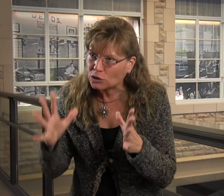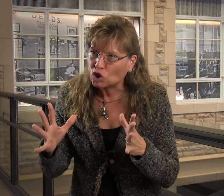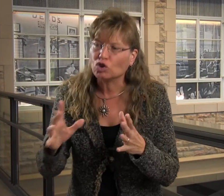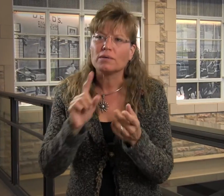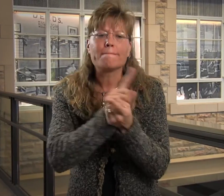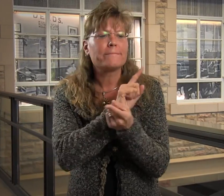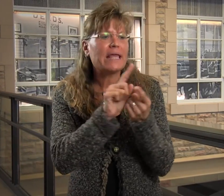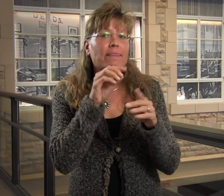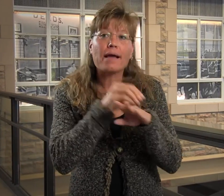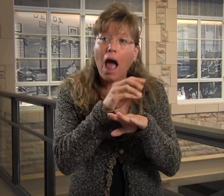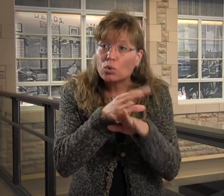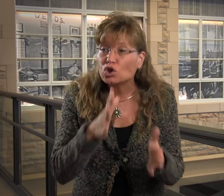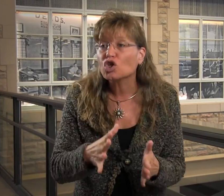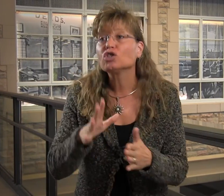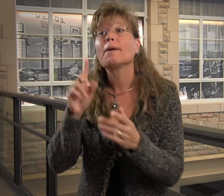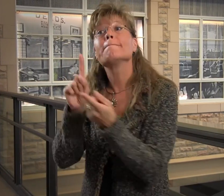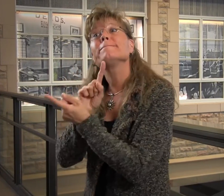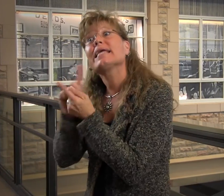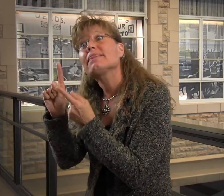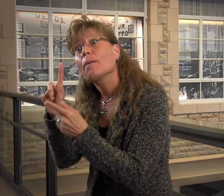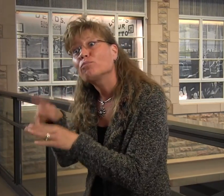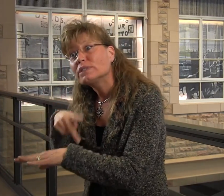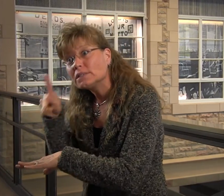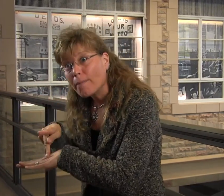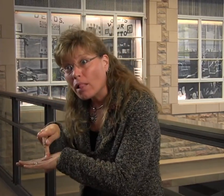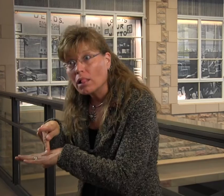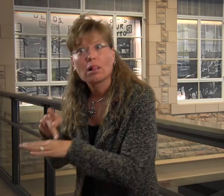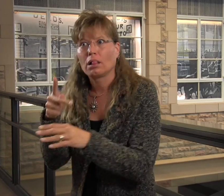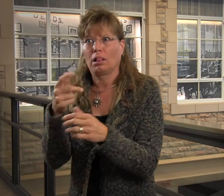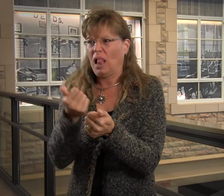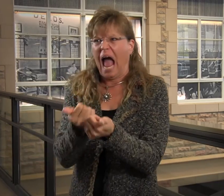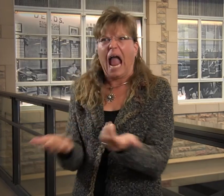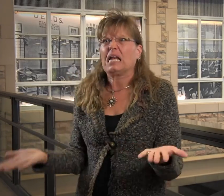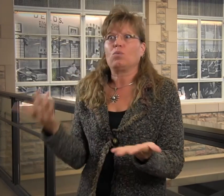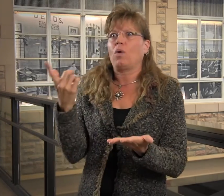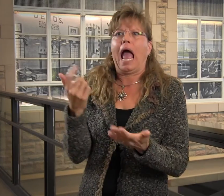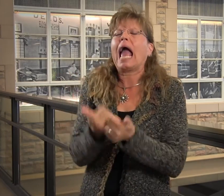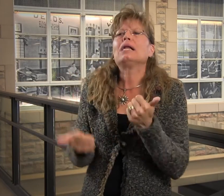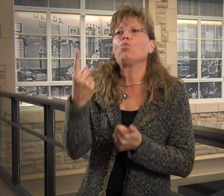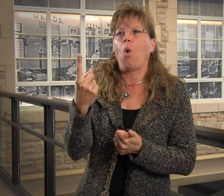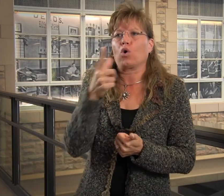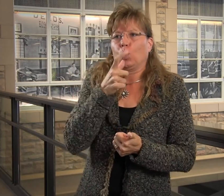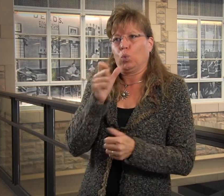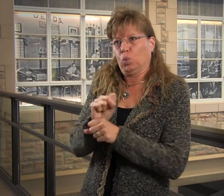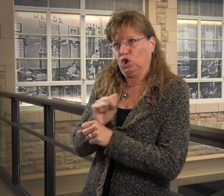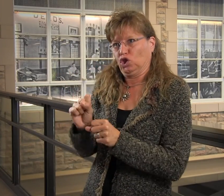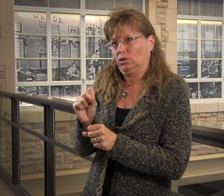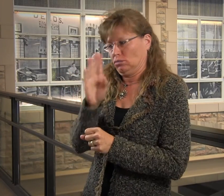experience. It gives them the opportunity to meet the principals, the teachers, anyone who works directly